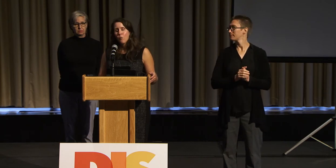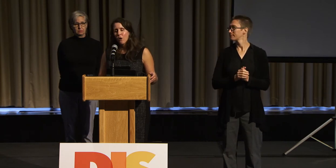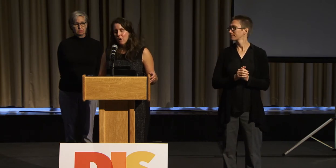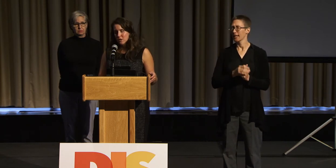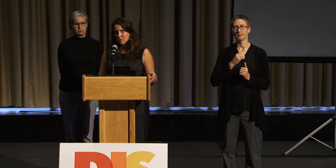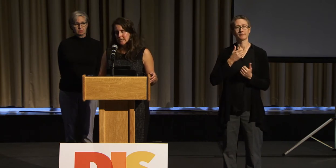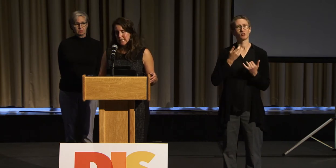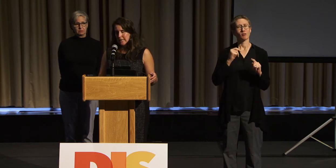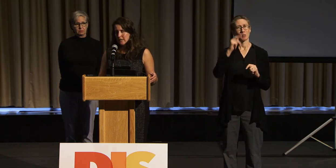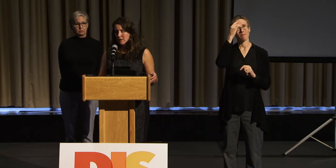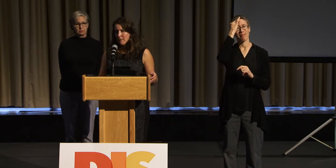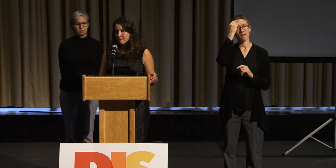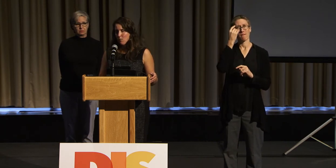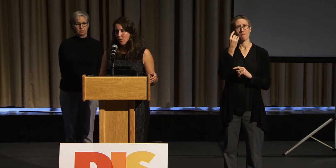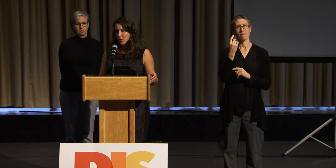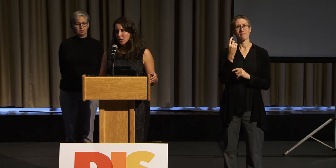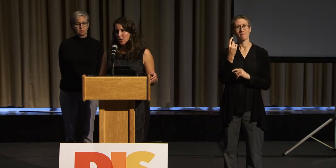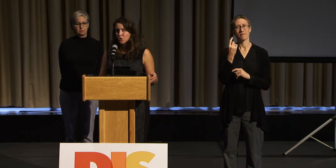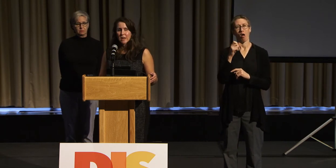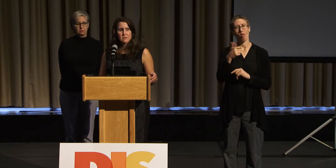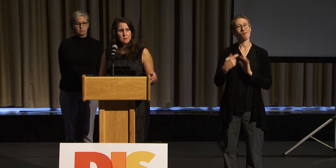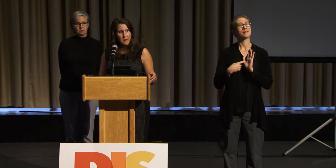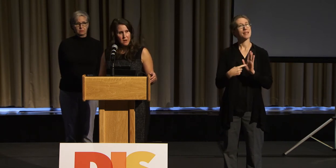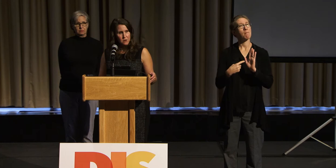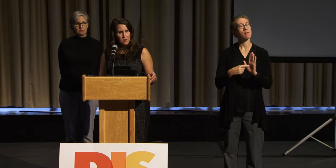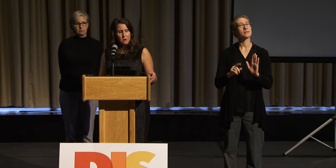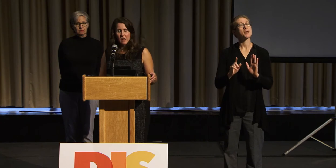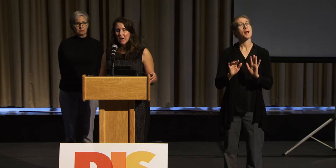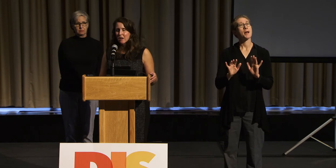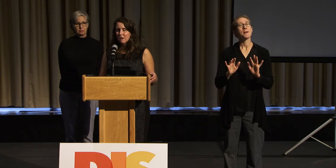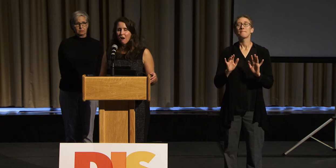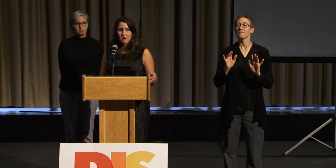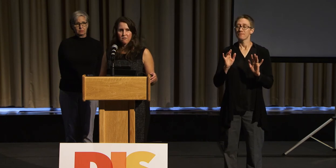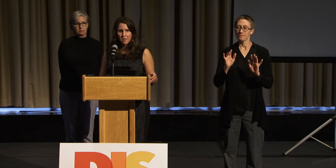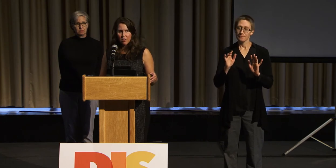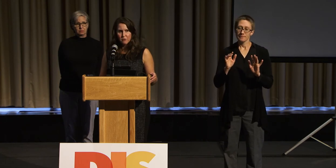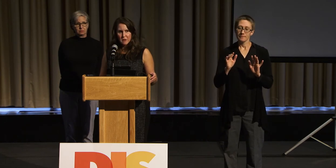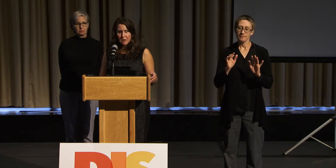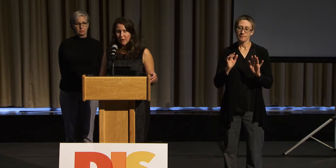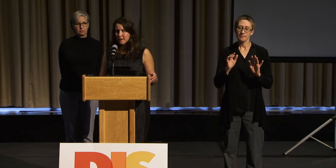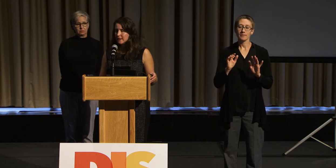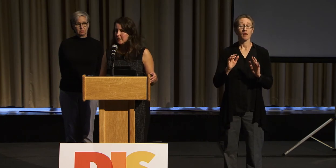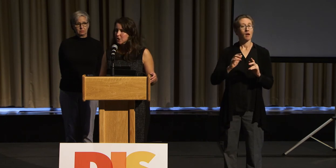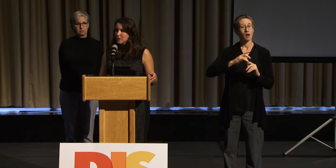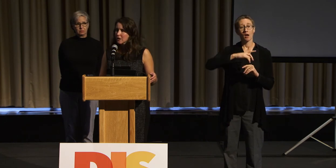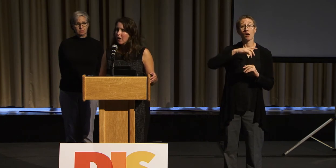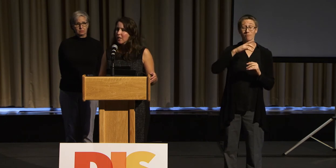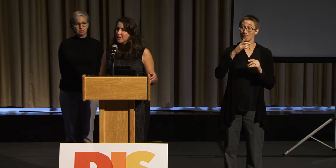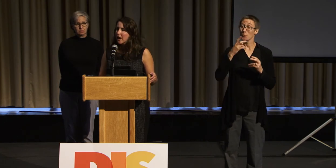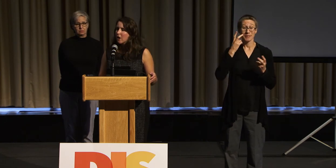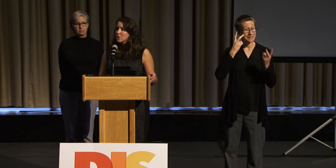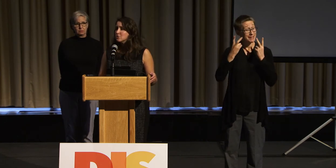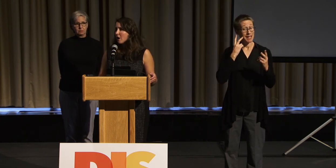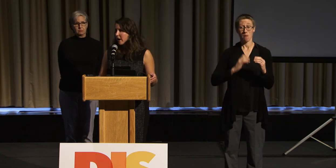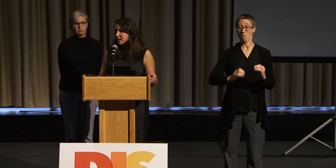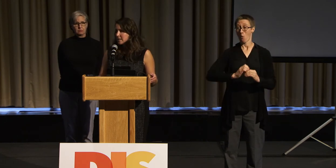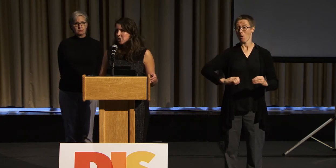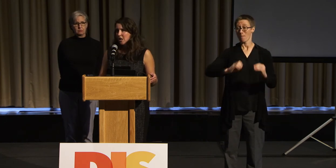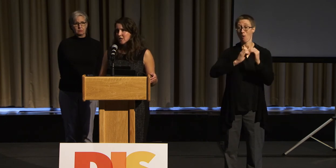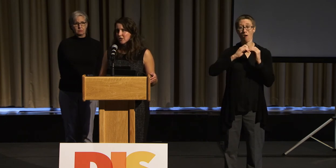We're also seeing more grantsmaker and arts philosophy organizations that are trying to change